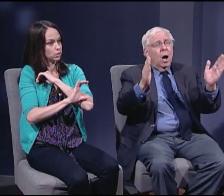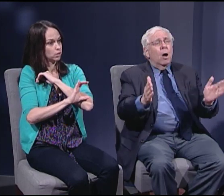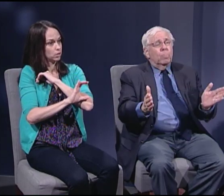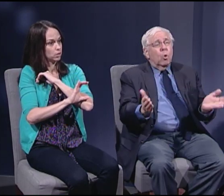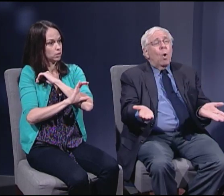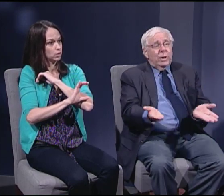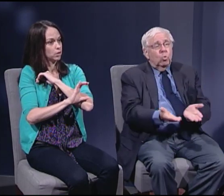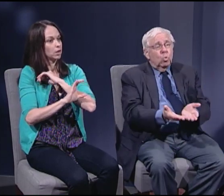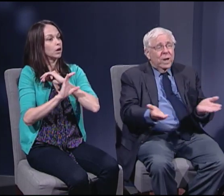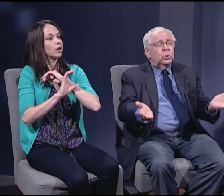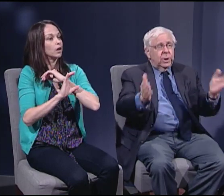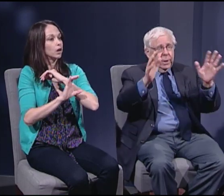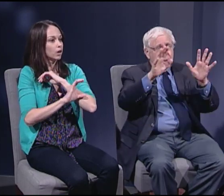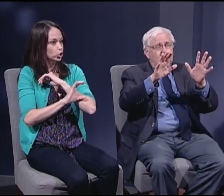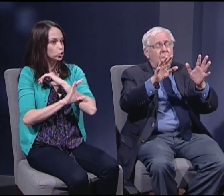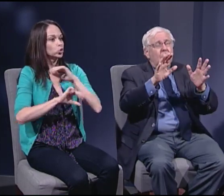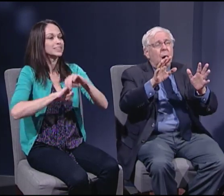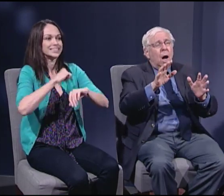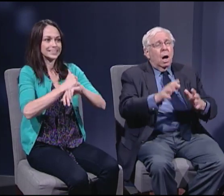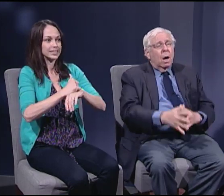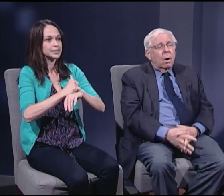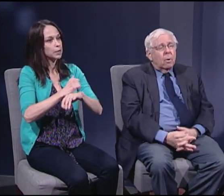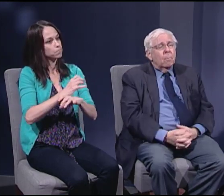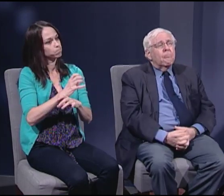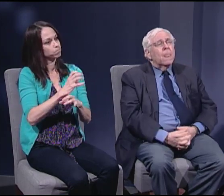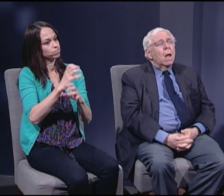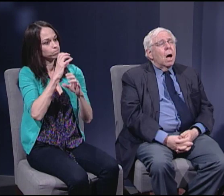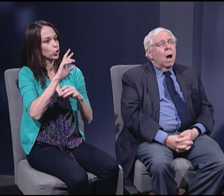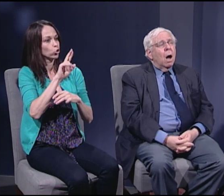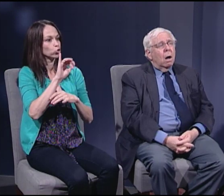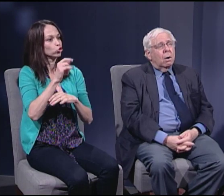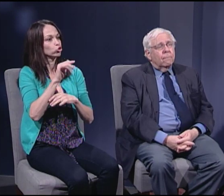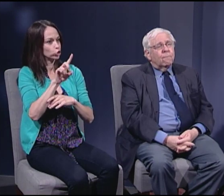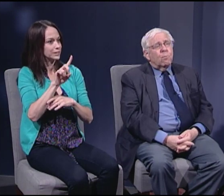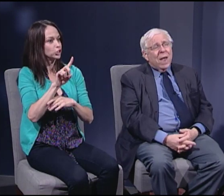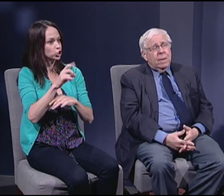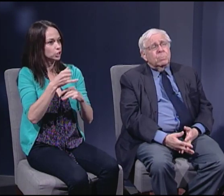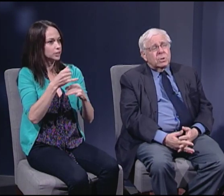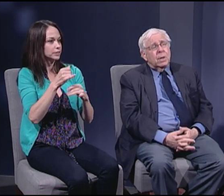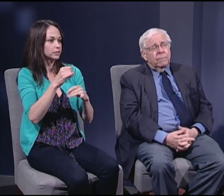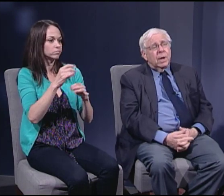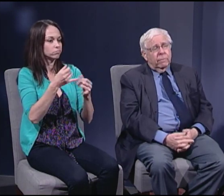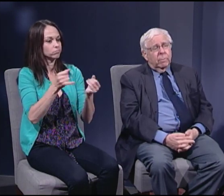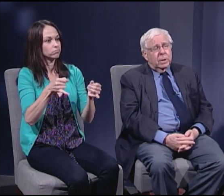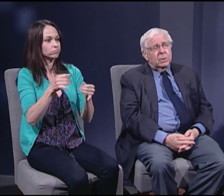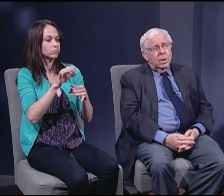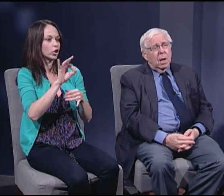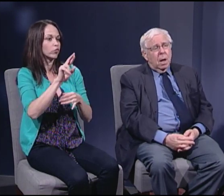up quite rigid frames of government.